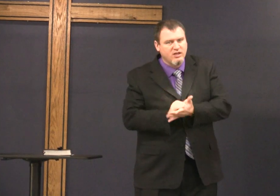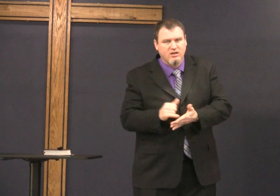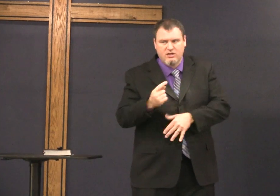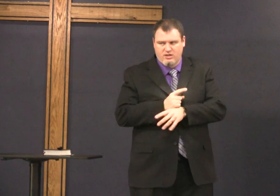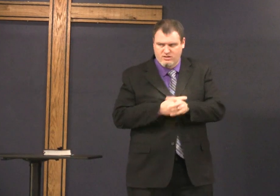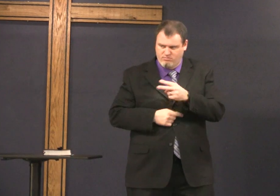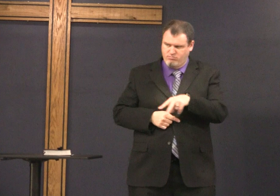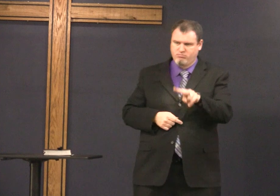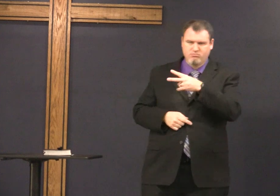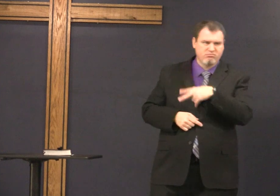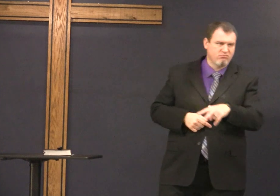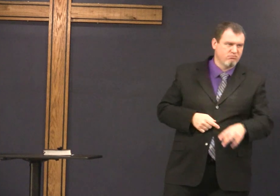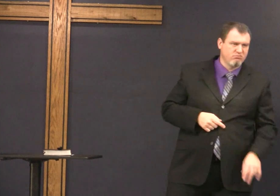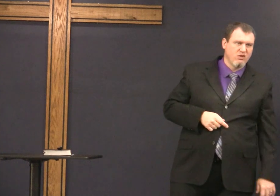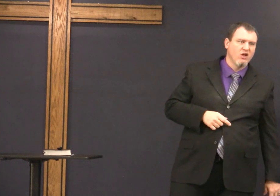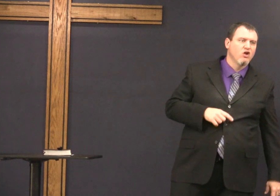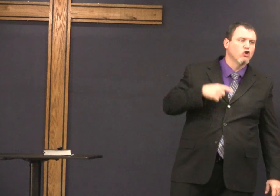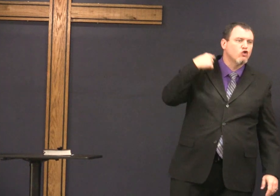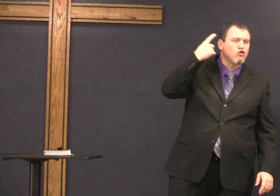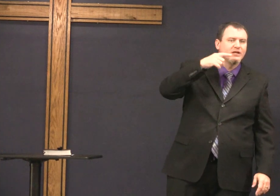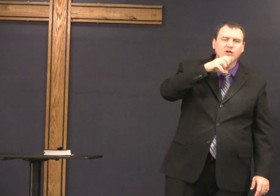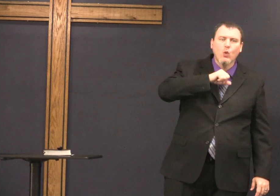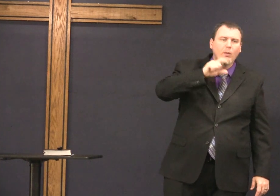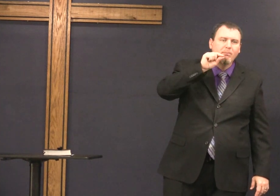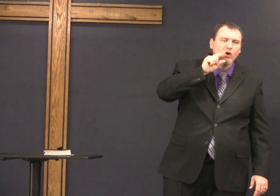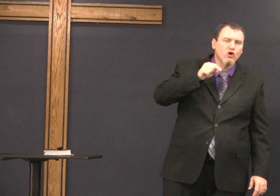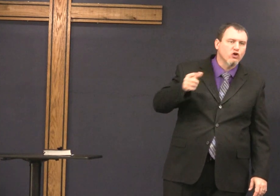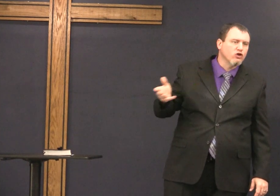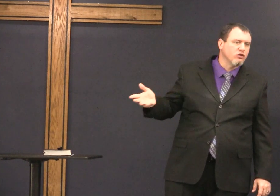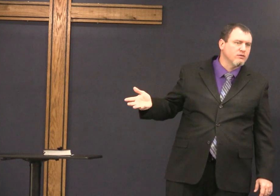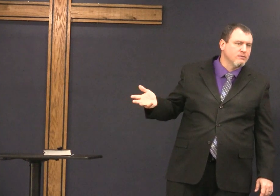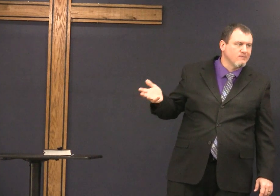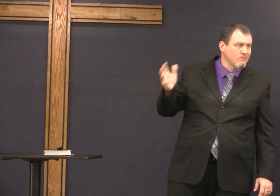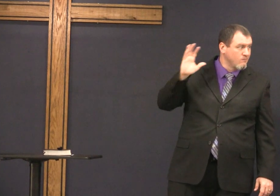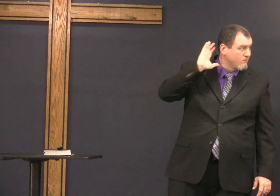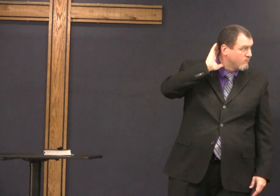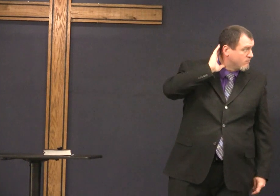I imagine the people that day looking around crazy old bird